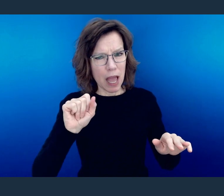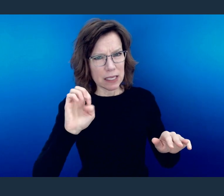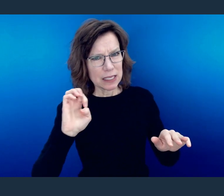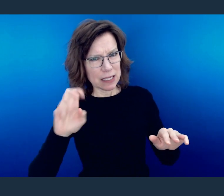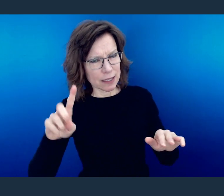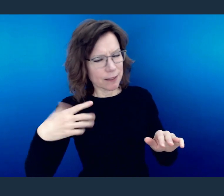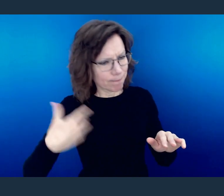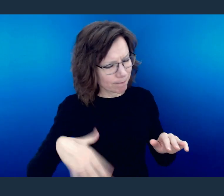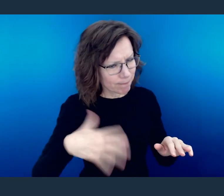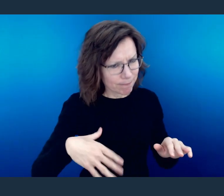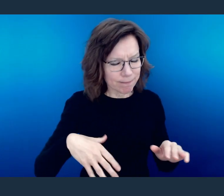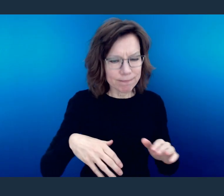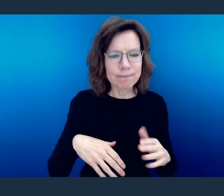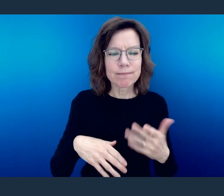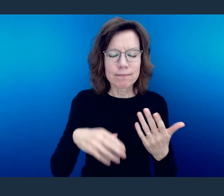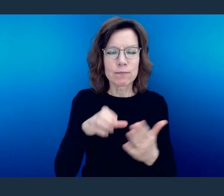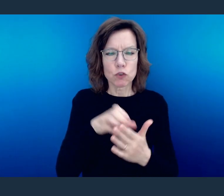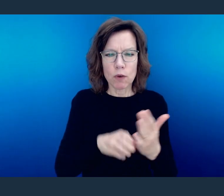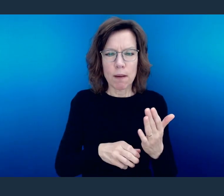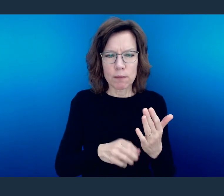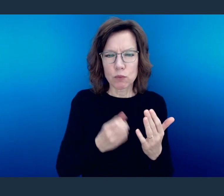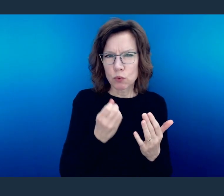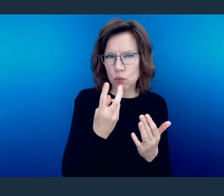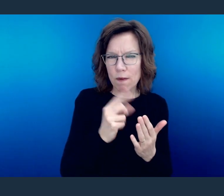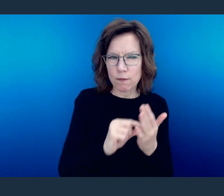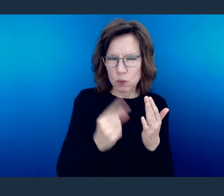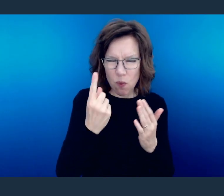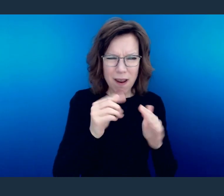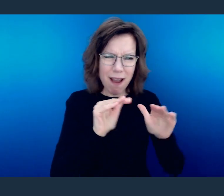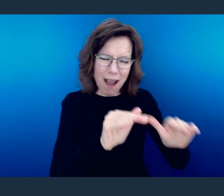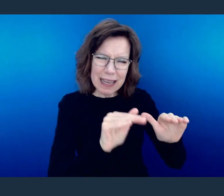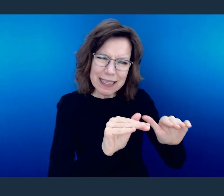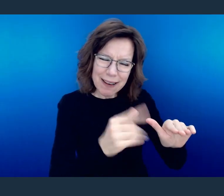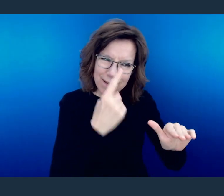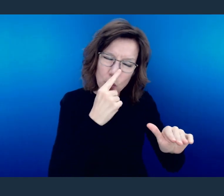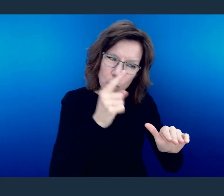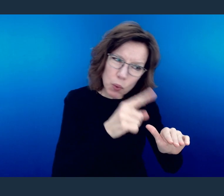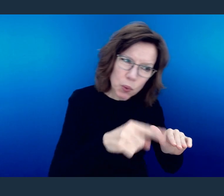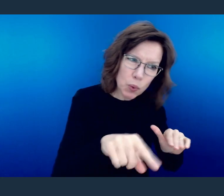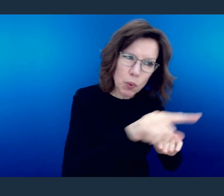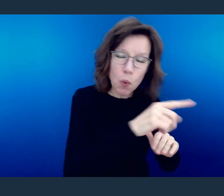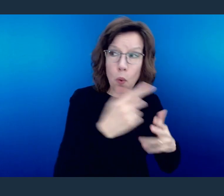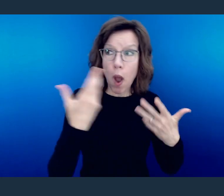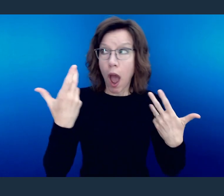In chapter 12 verse 1, he says "I appeal to you therefore," on account of all that I have